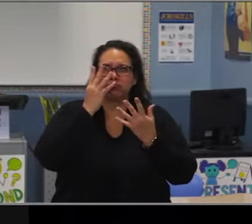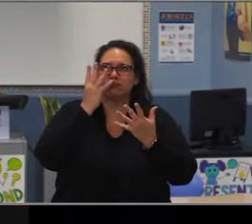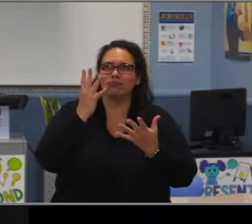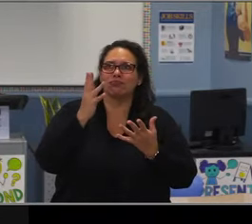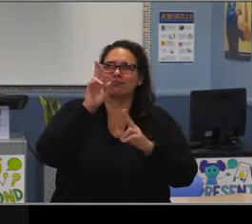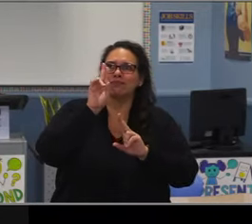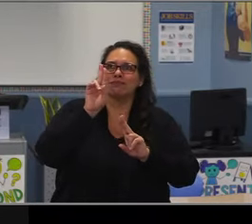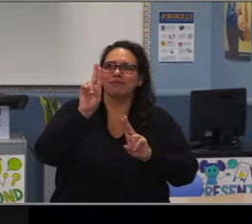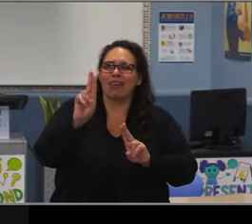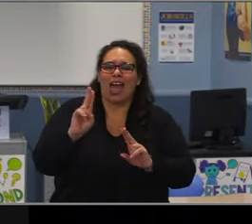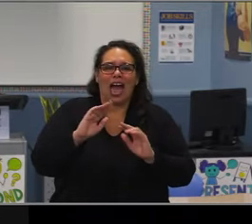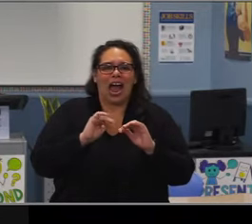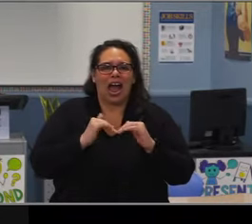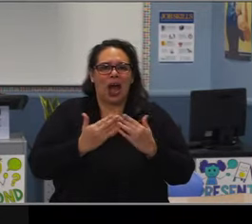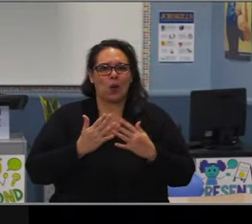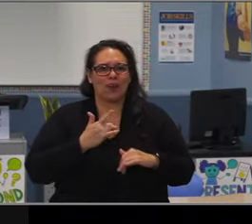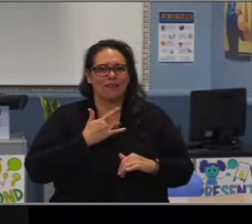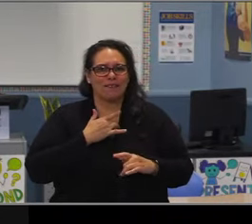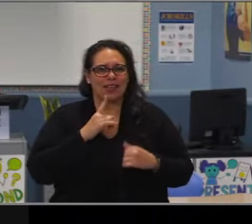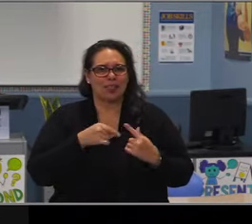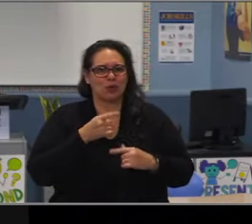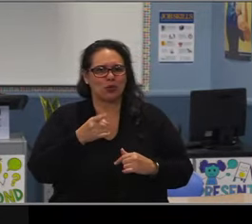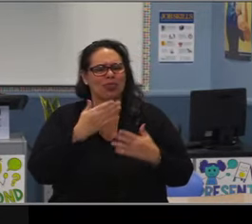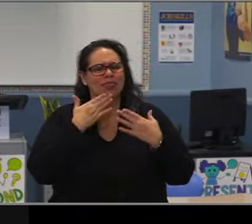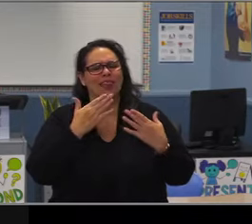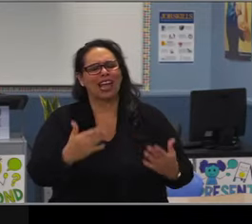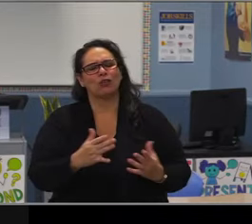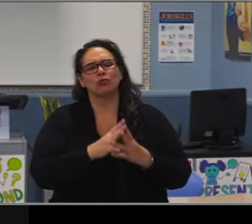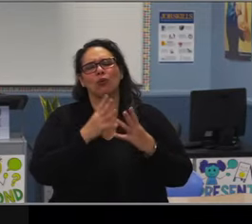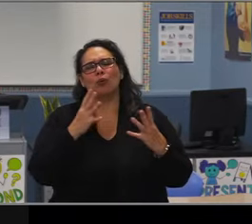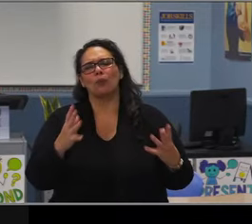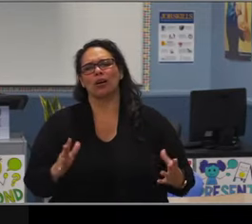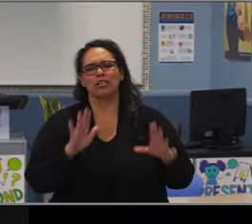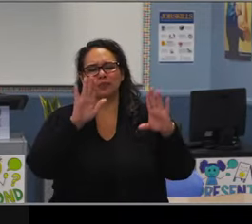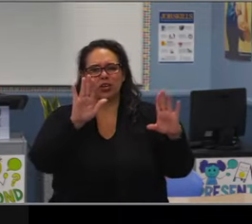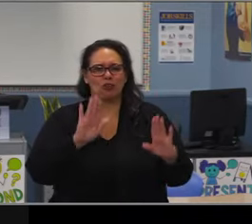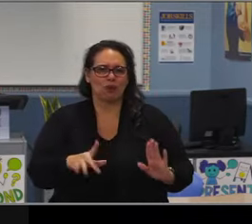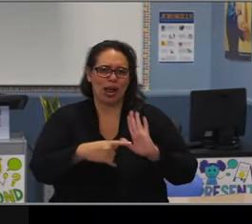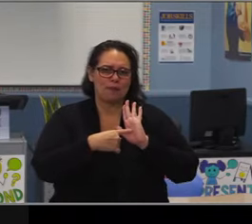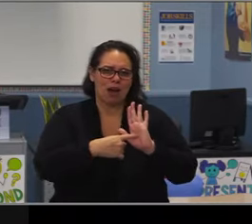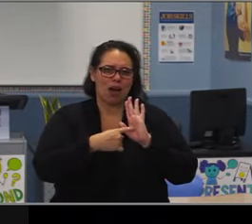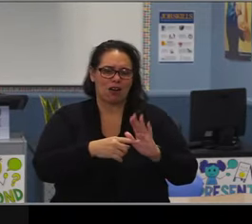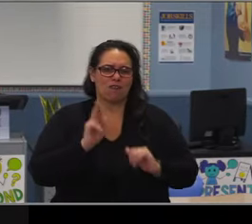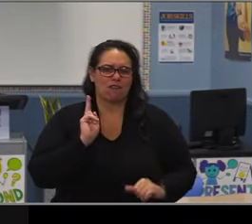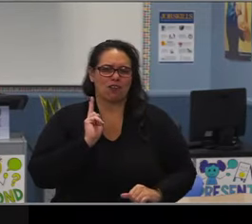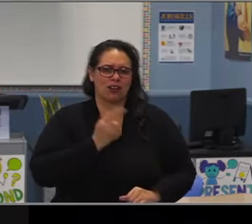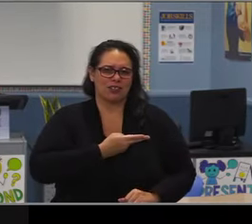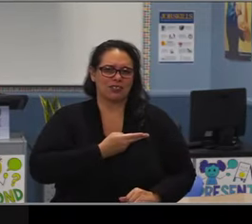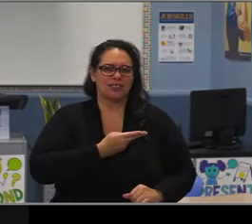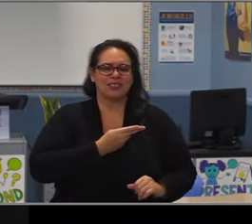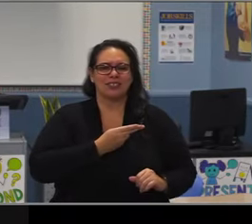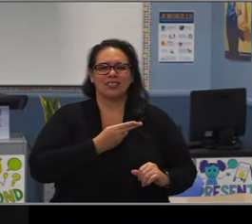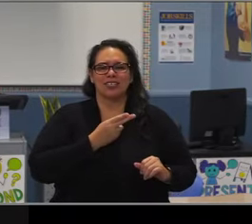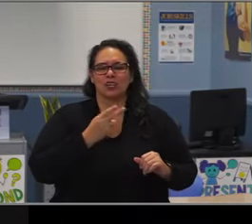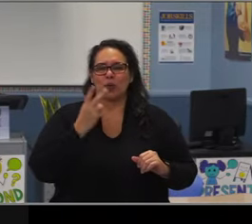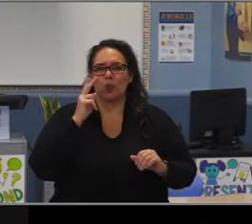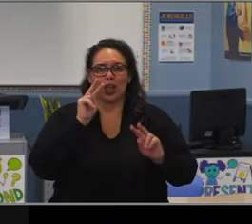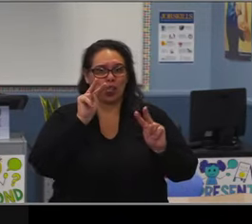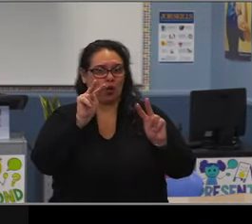for the first time and I was impressed. I was surprised I didn't know he had that hidden talent, but I was impressed.